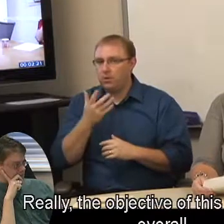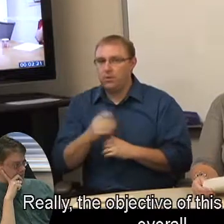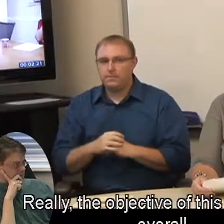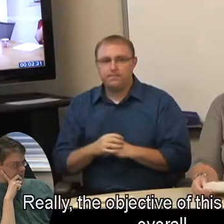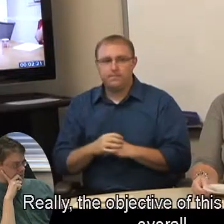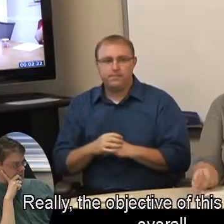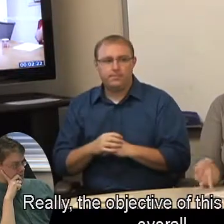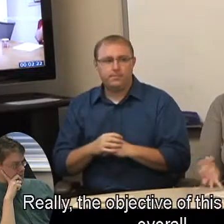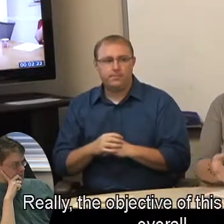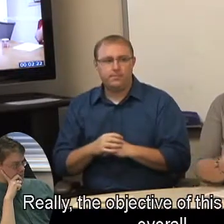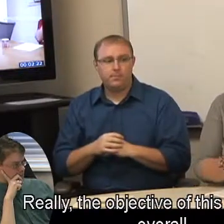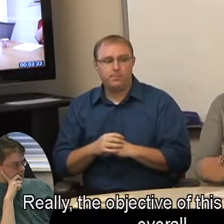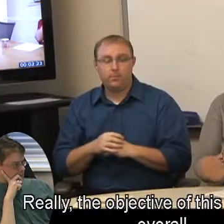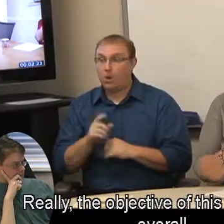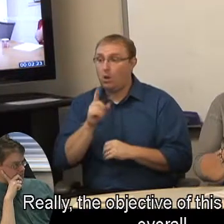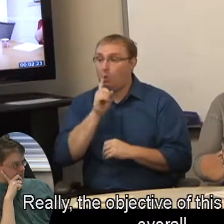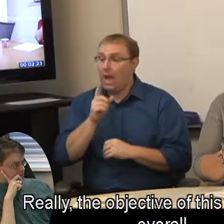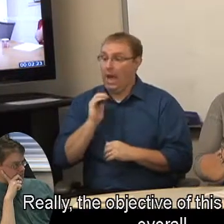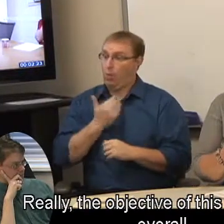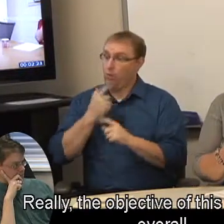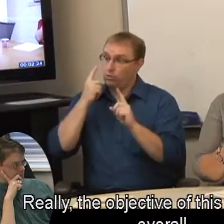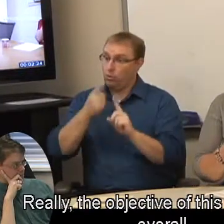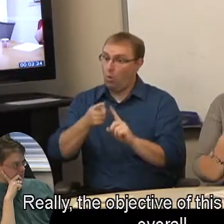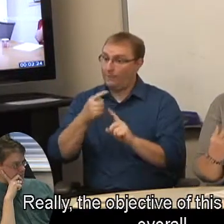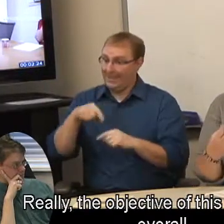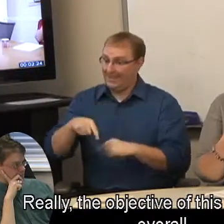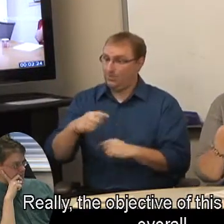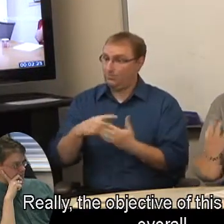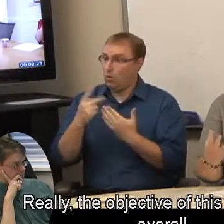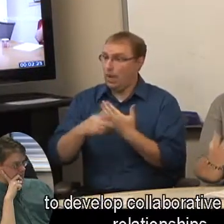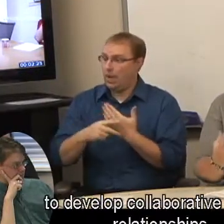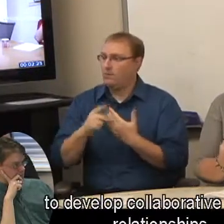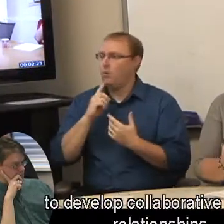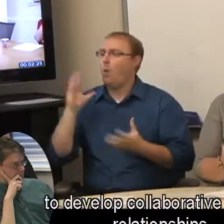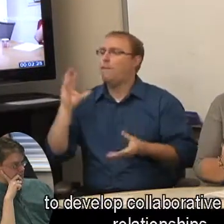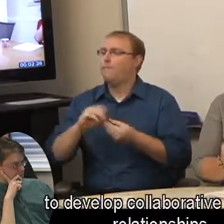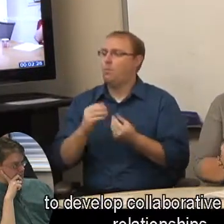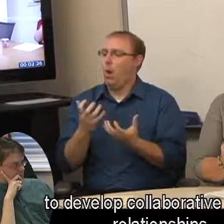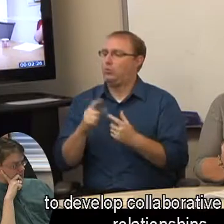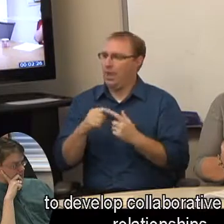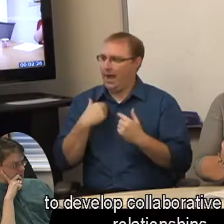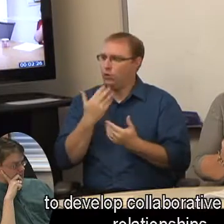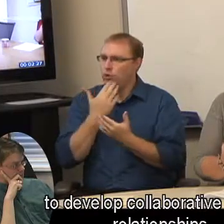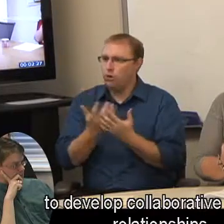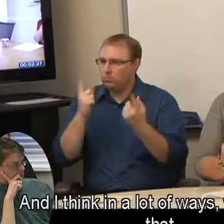Really, the objective of this program is overall to develop collaborative working relationships.